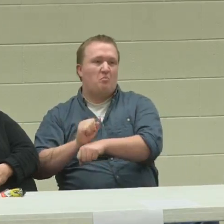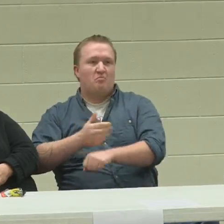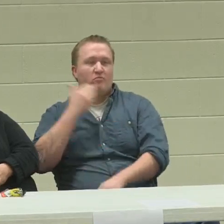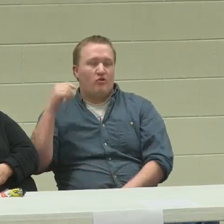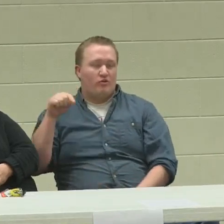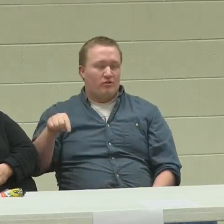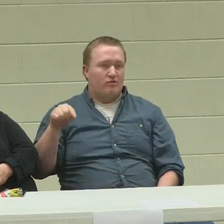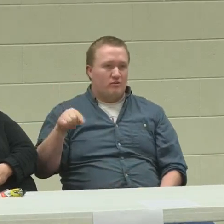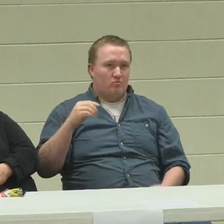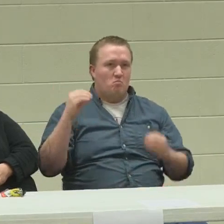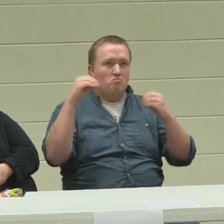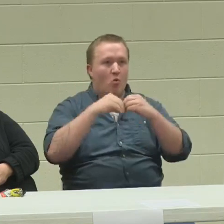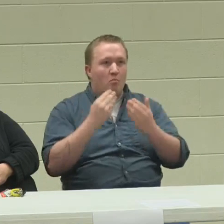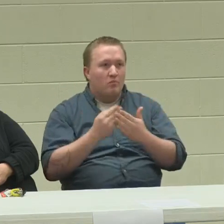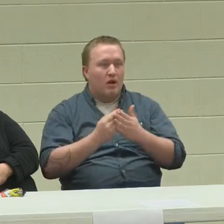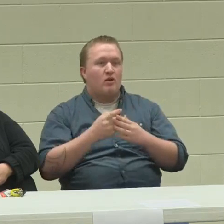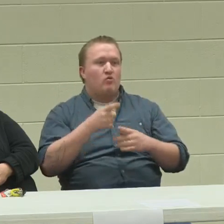I'd prefer to work. I think it's a better option.